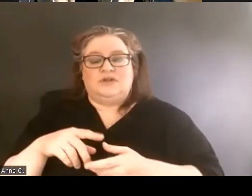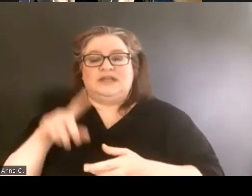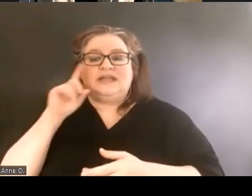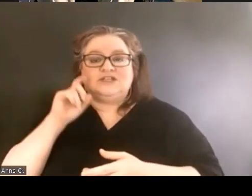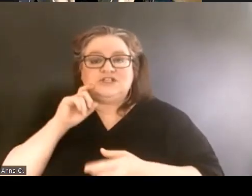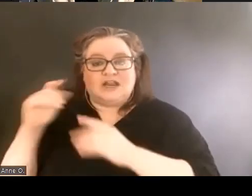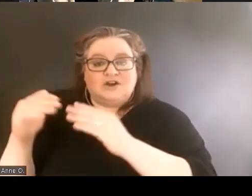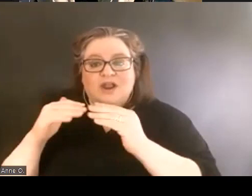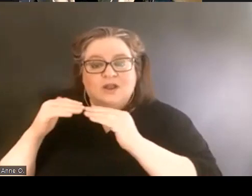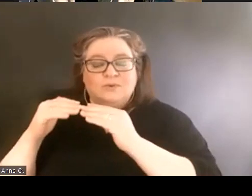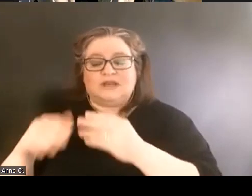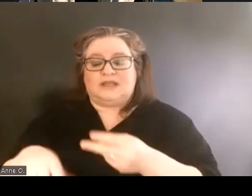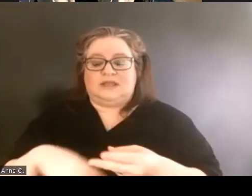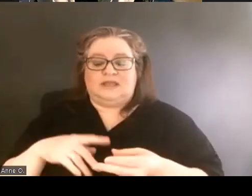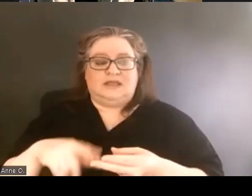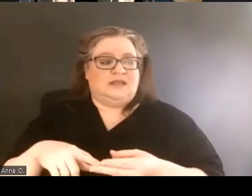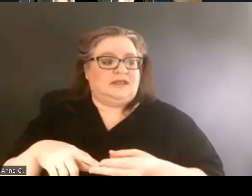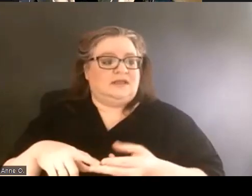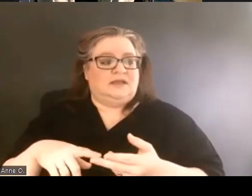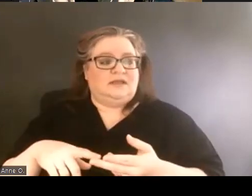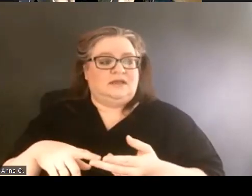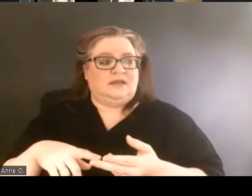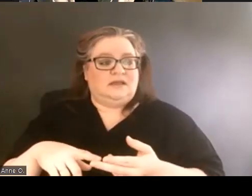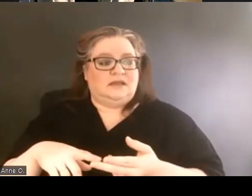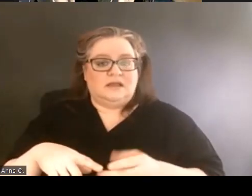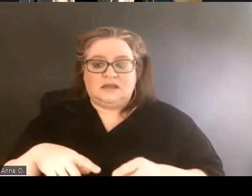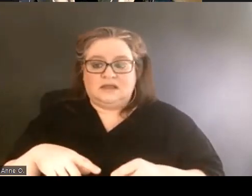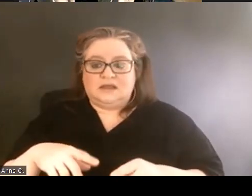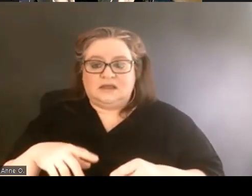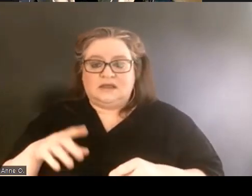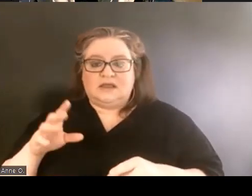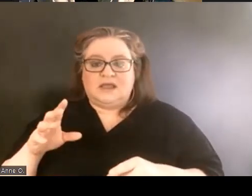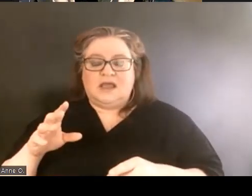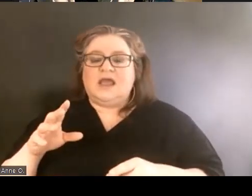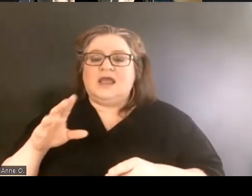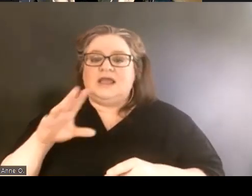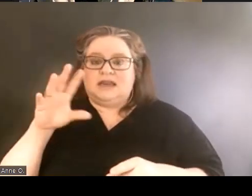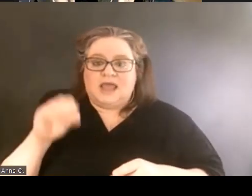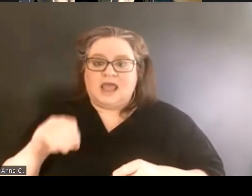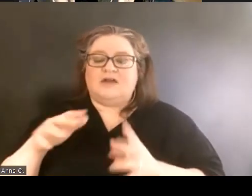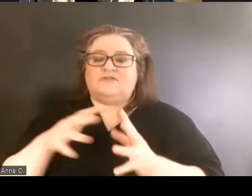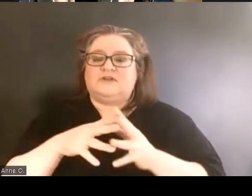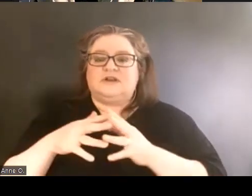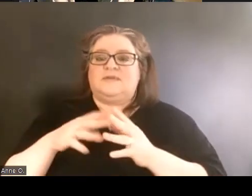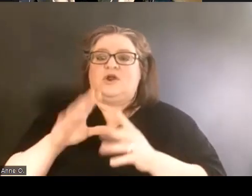including the Fannie Lou Hamer Center, which is an African American cultural space.